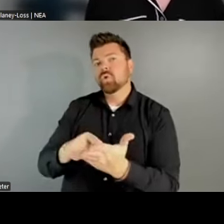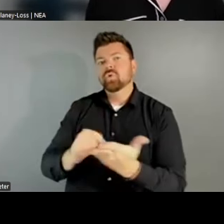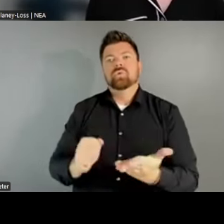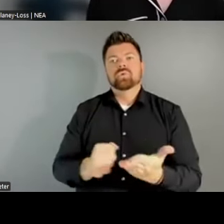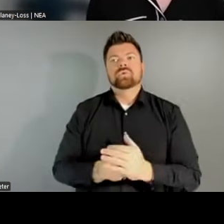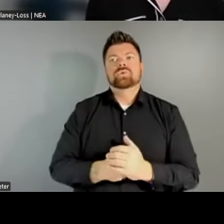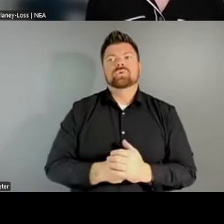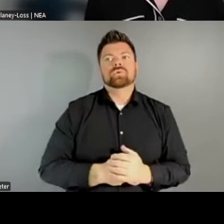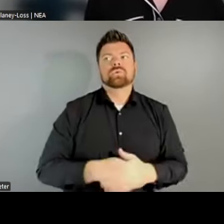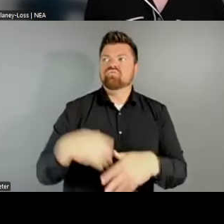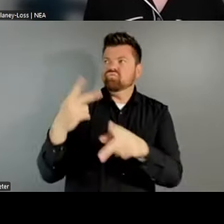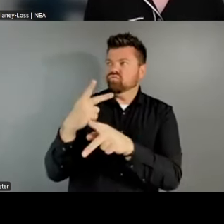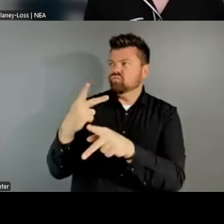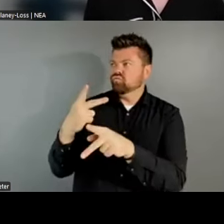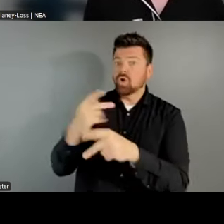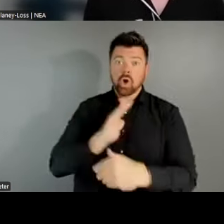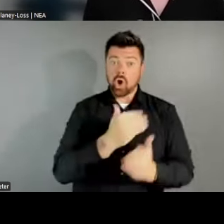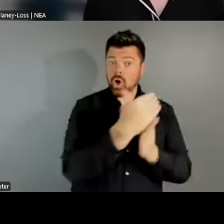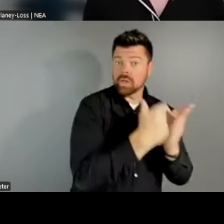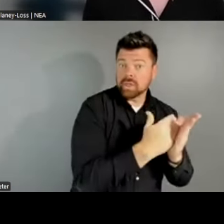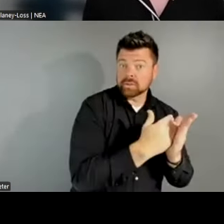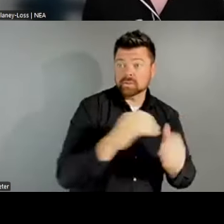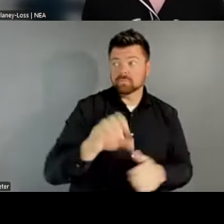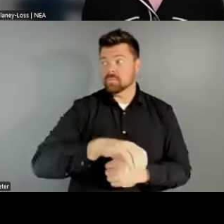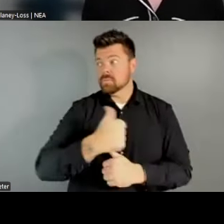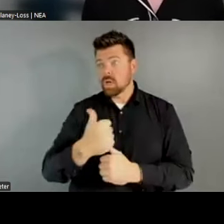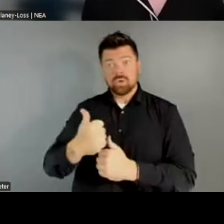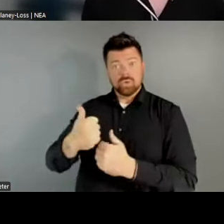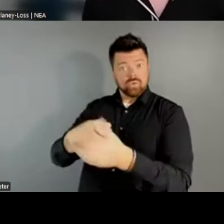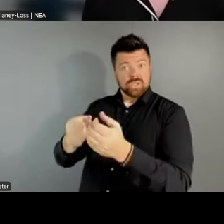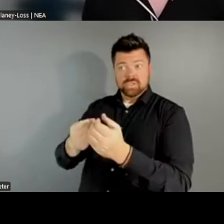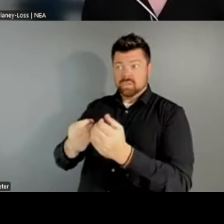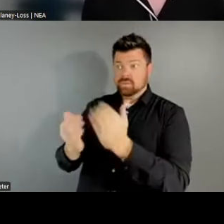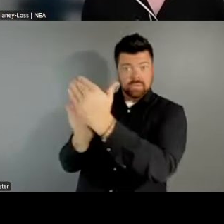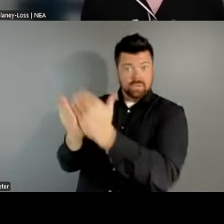own list with lists other organizations have compiled or other states have compiled. So,